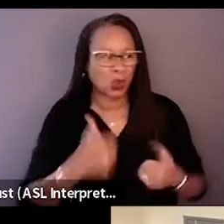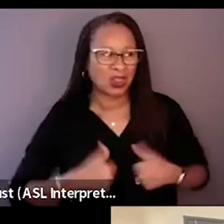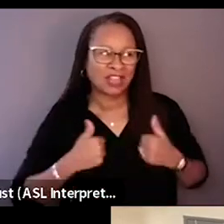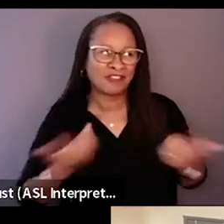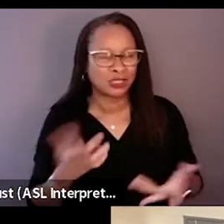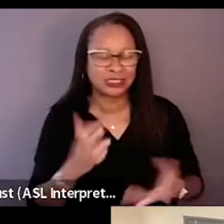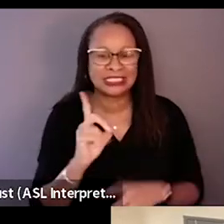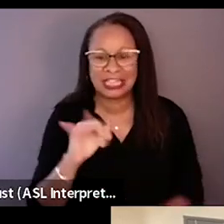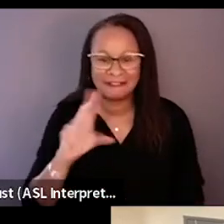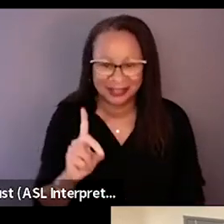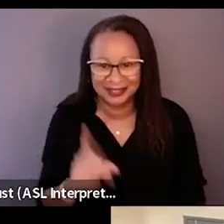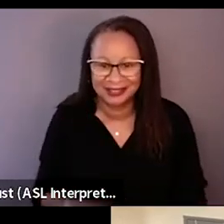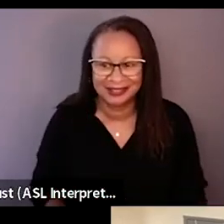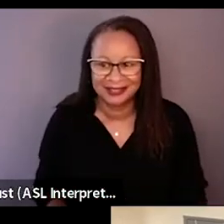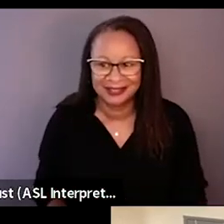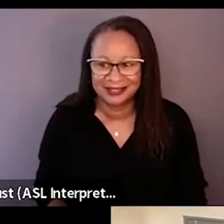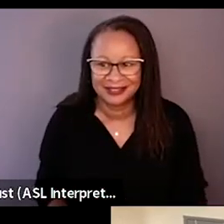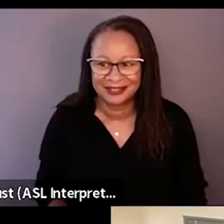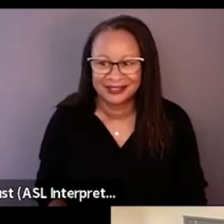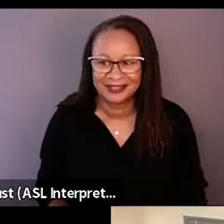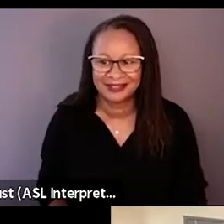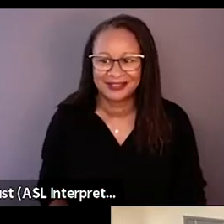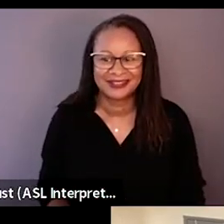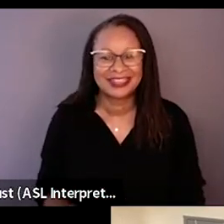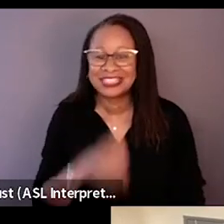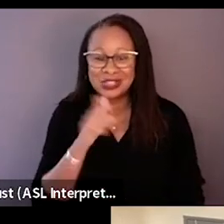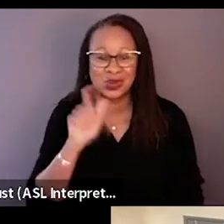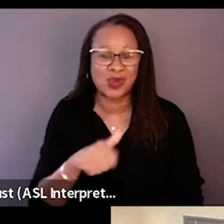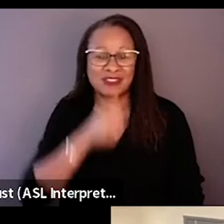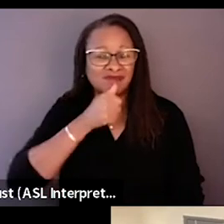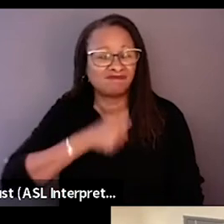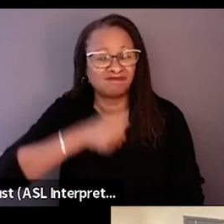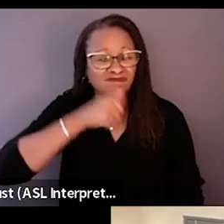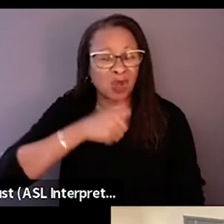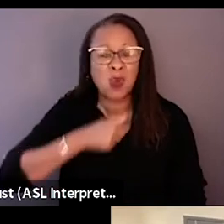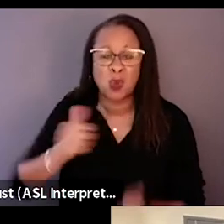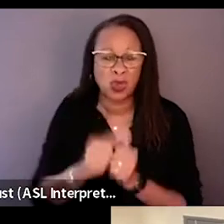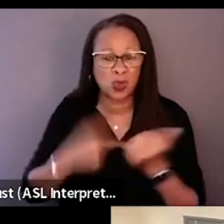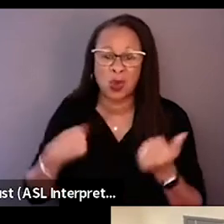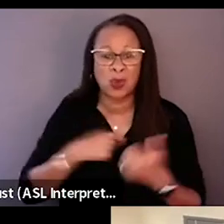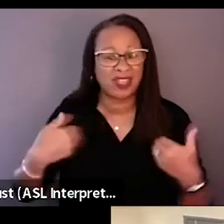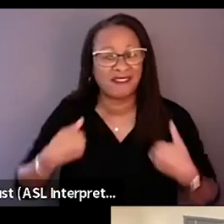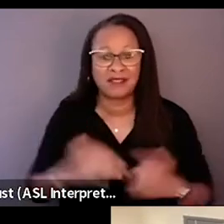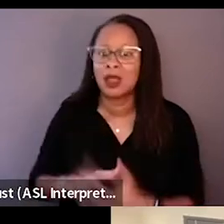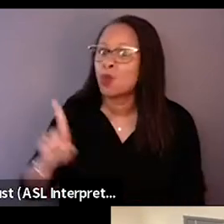"You don't have to put up with the community." Like we... And she's right. She's 100% right.